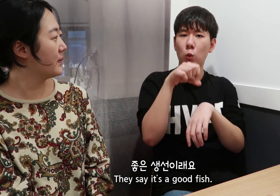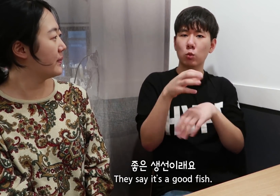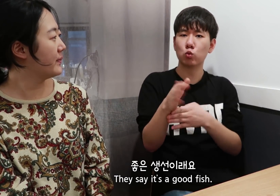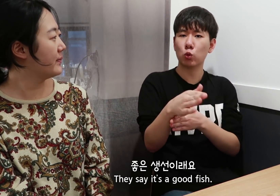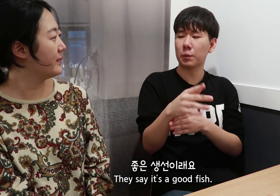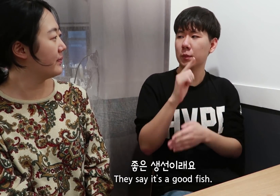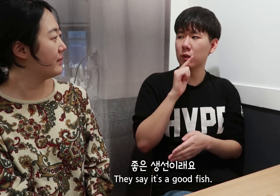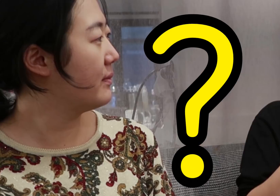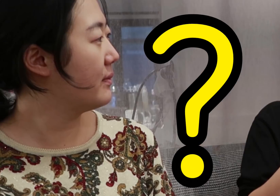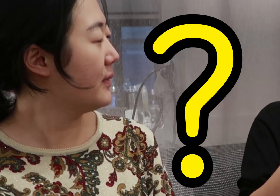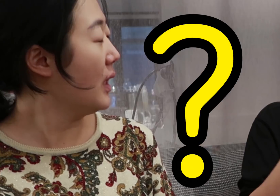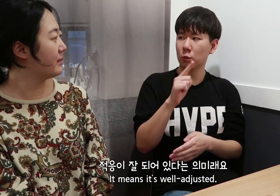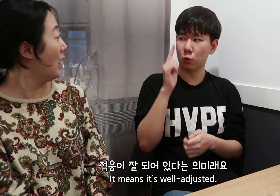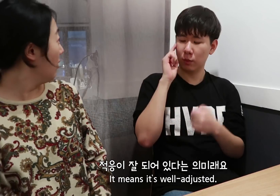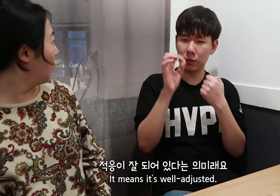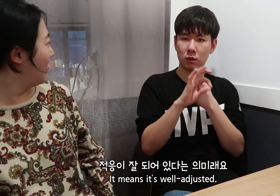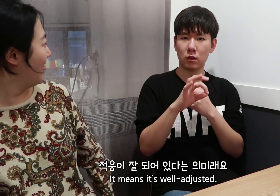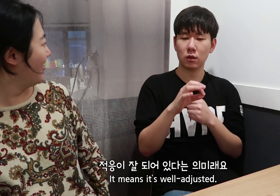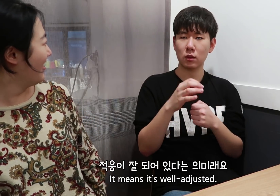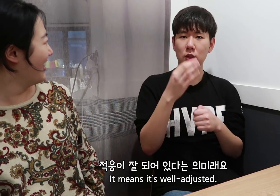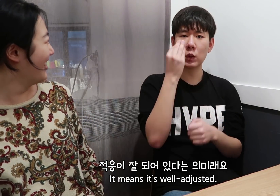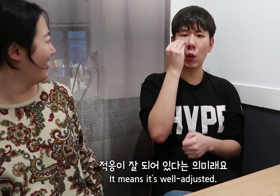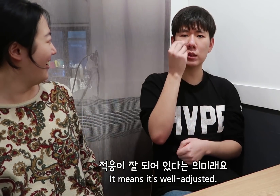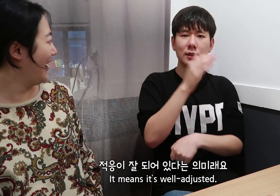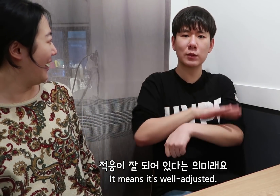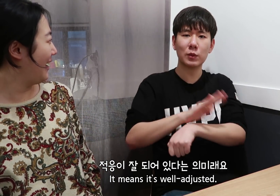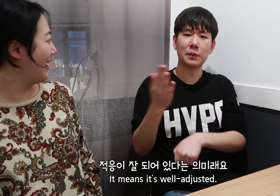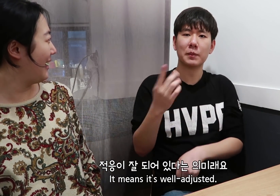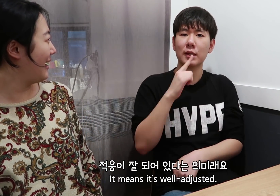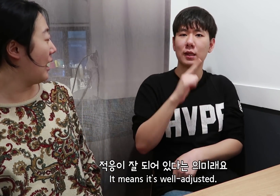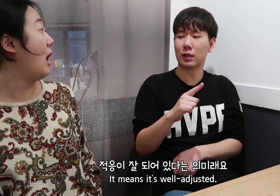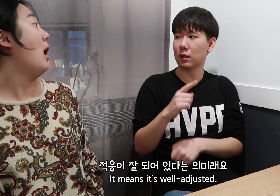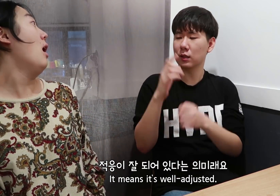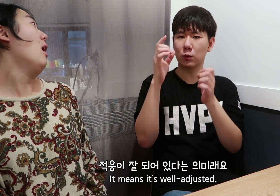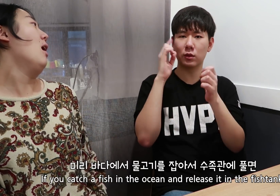They say it’s a good fish. It means it’s well-adjusted.